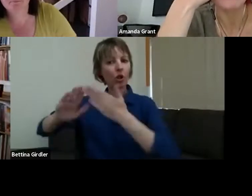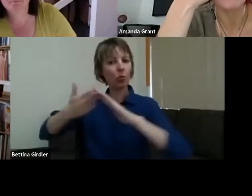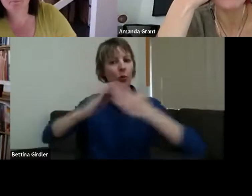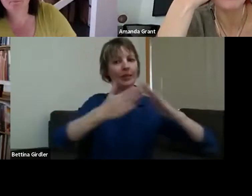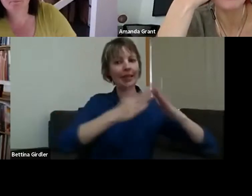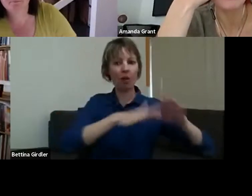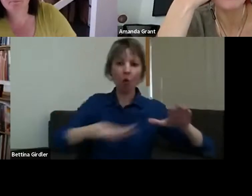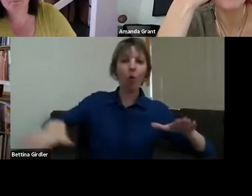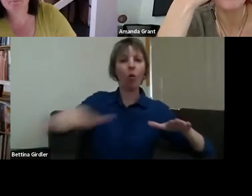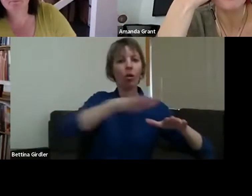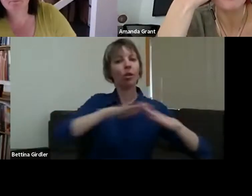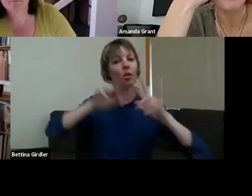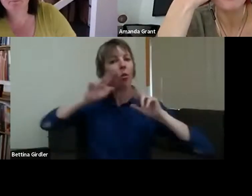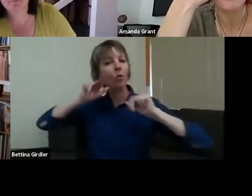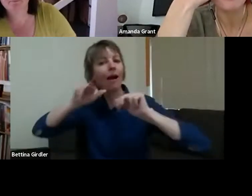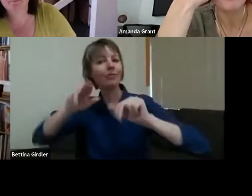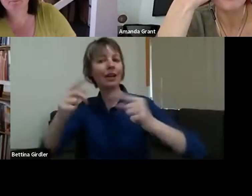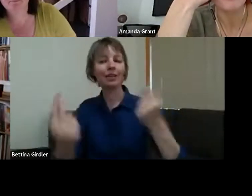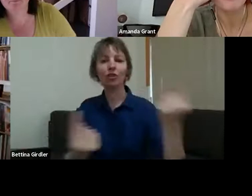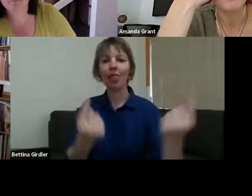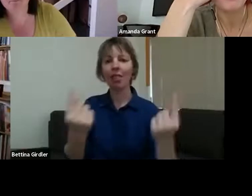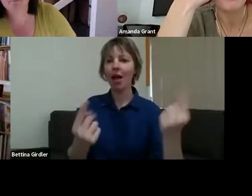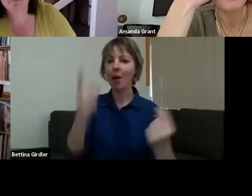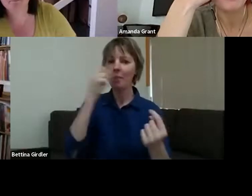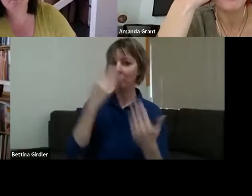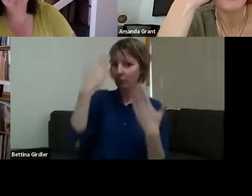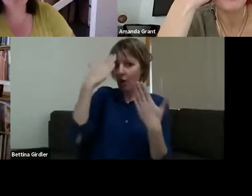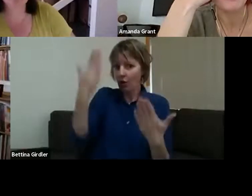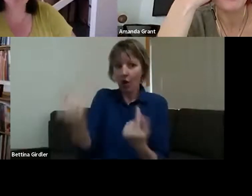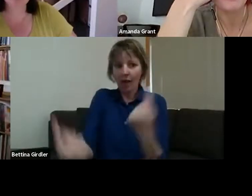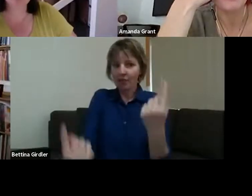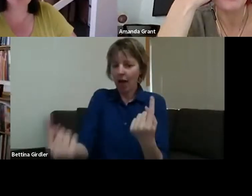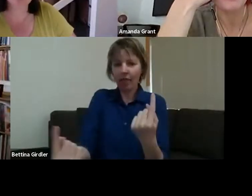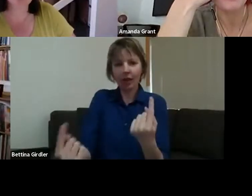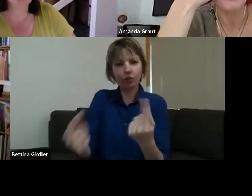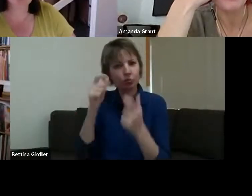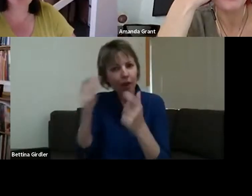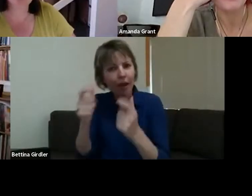Strangers - everyone. Then, yes, all those other organisations like